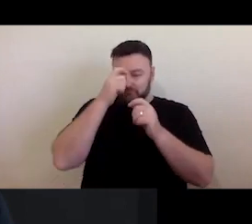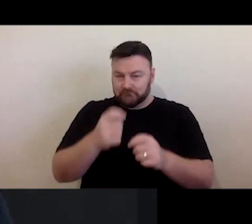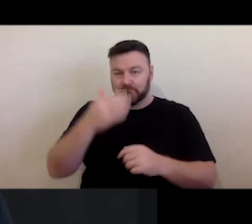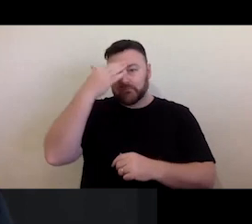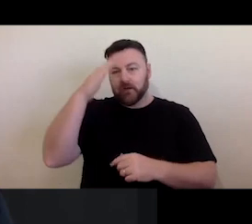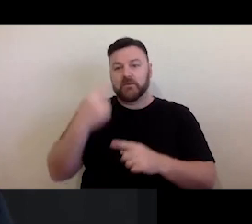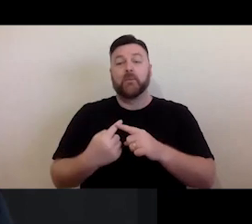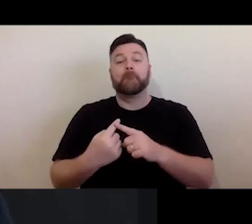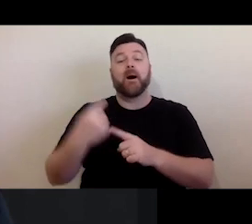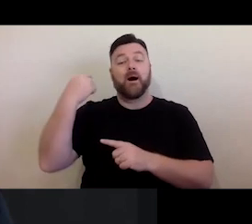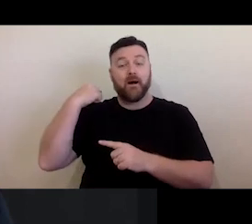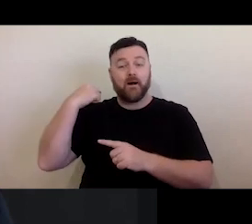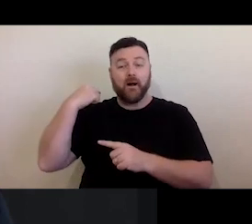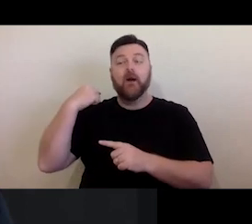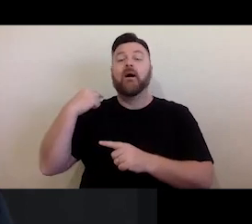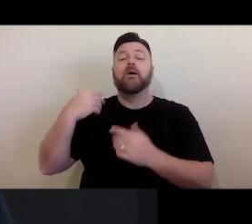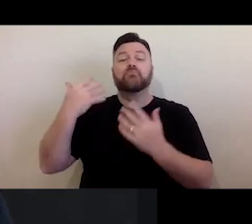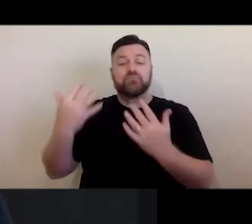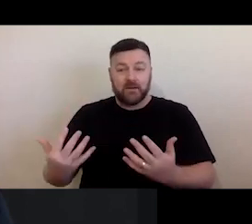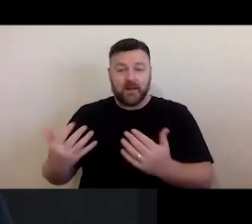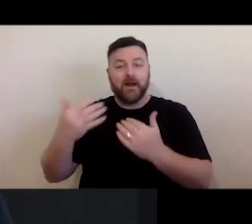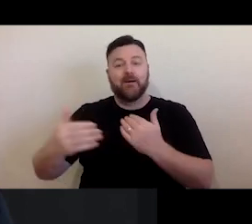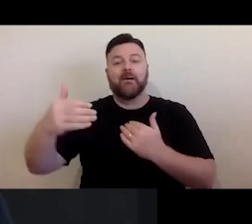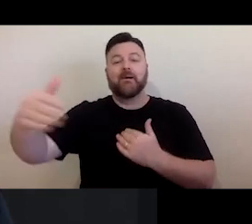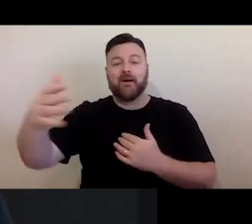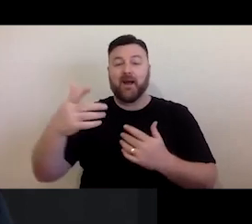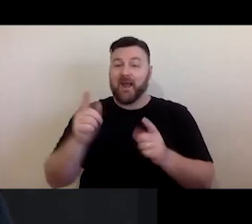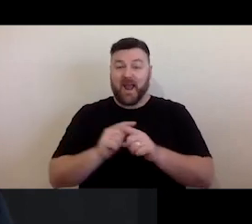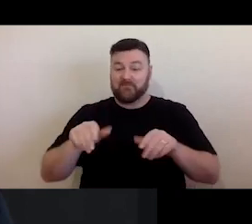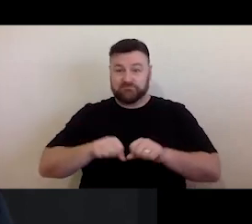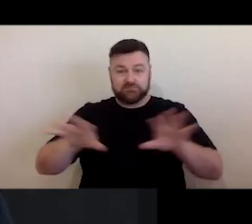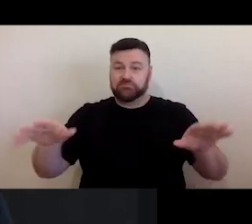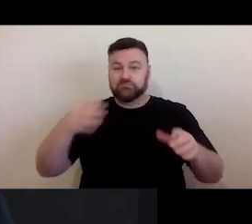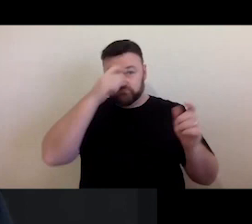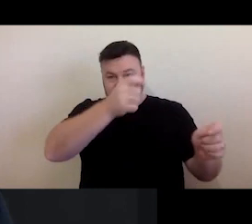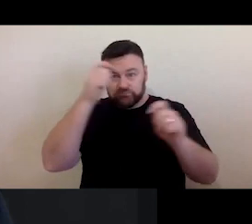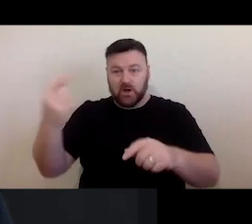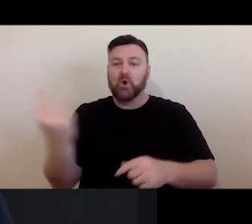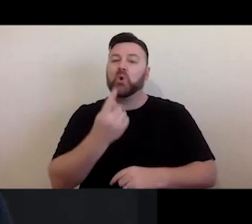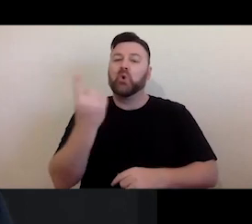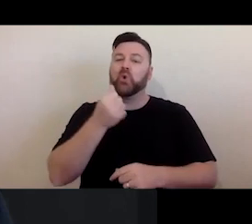present and emerging and extend that respect to any Aboriginal and Torres Strait Islander people with us today. And to all Aboriginal and